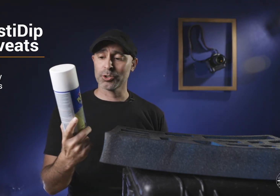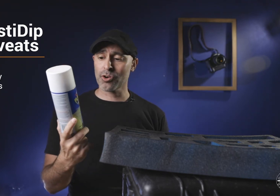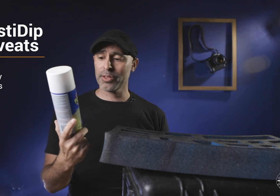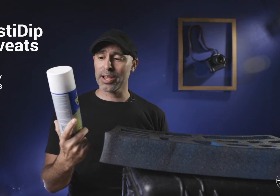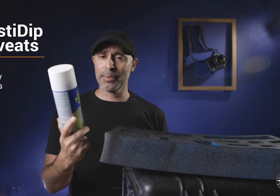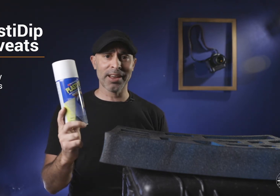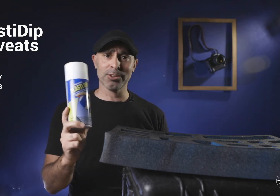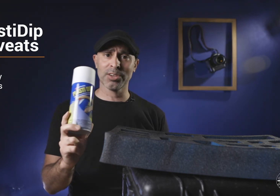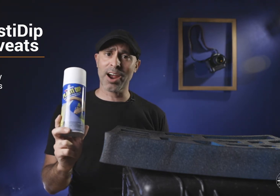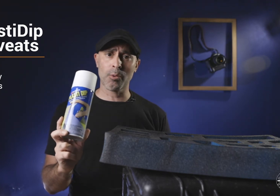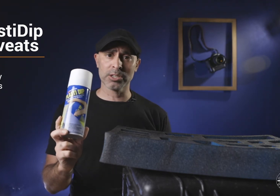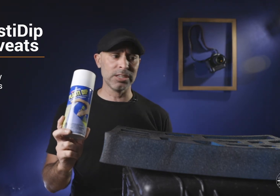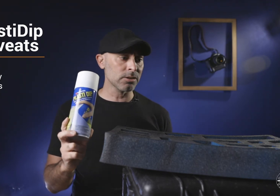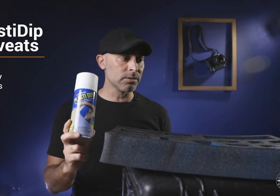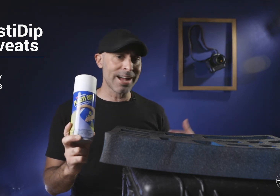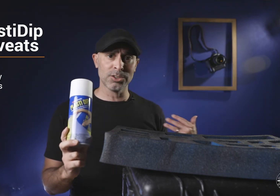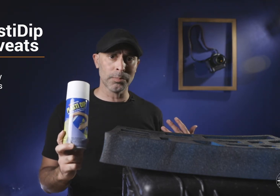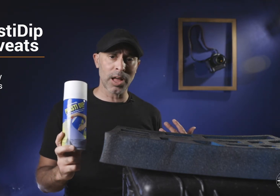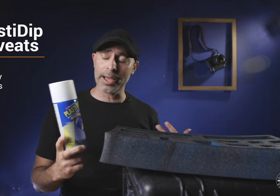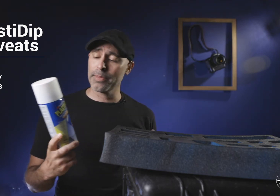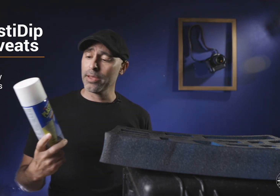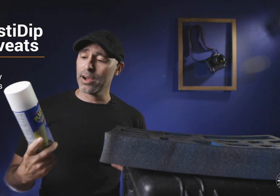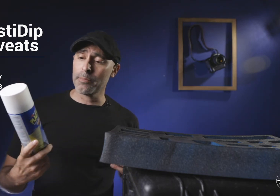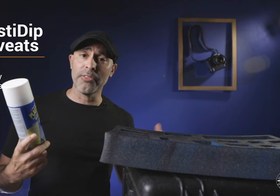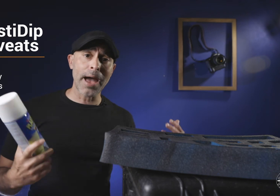would strongly recommend not using fireworks either as you apply it that